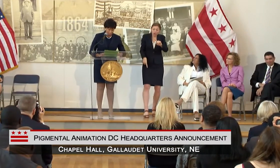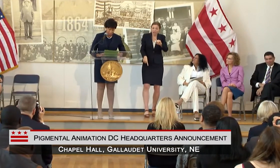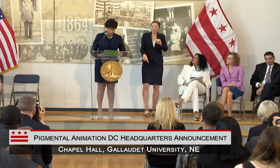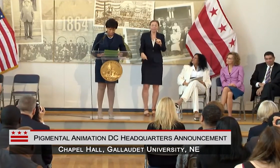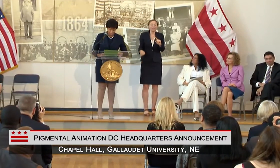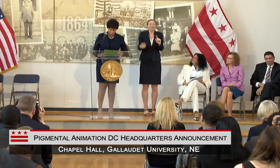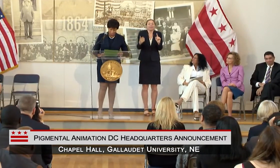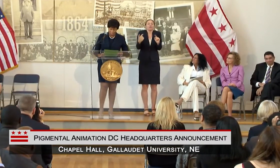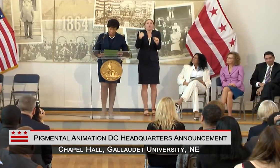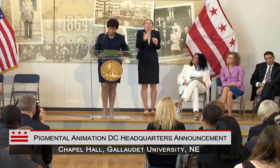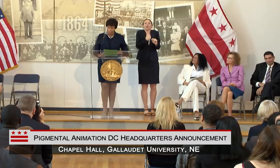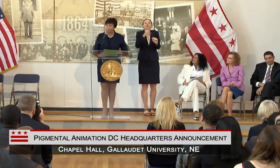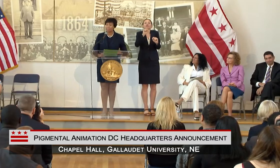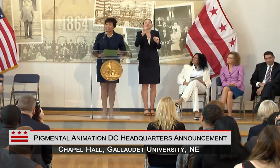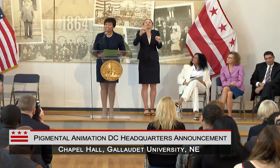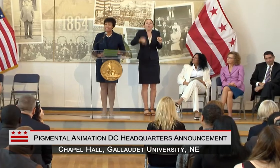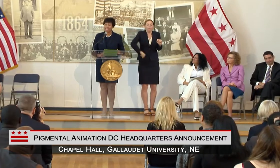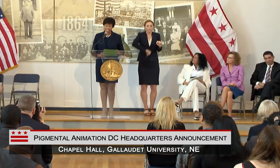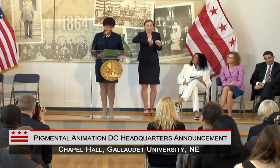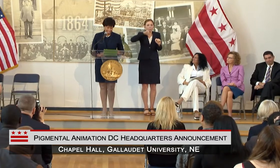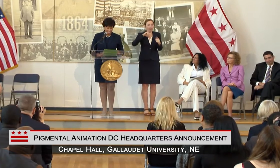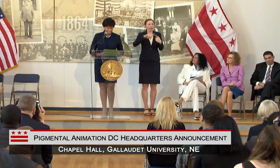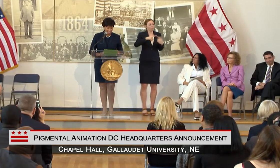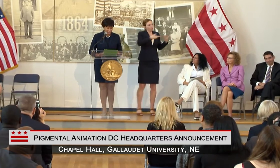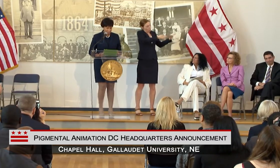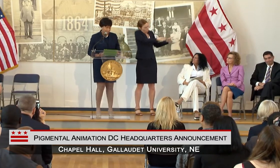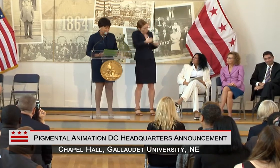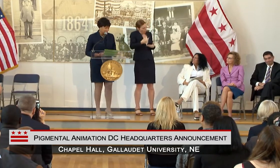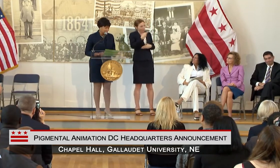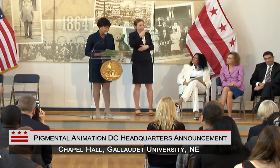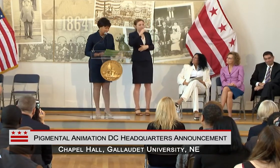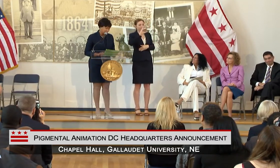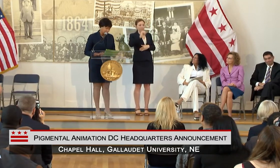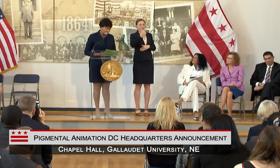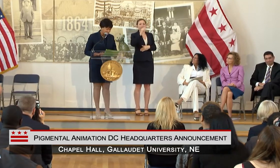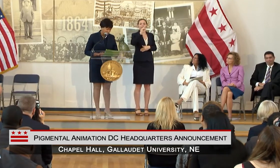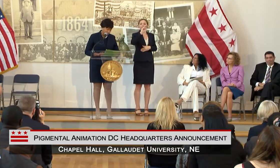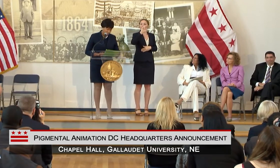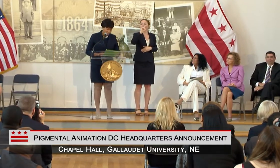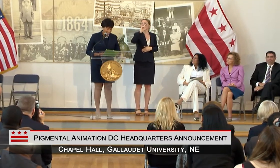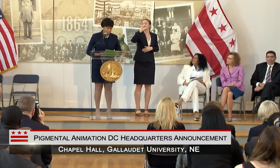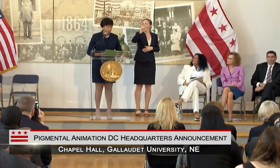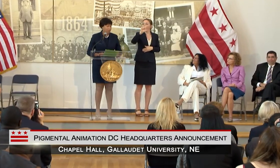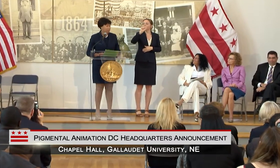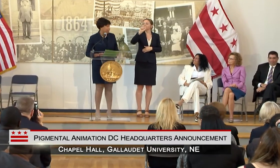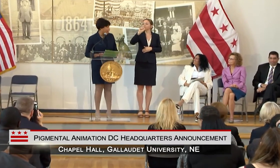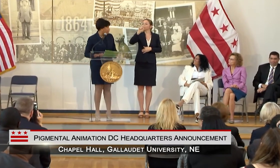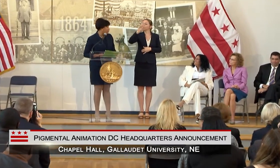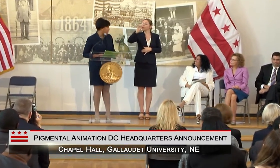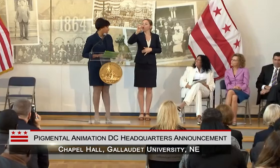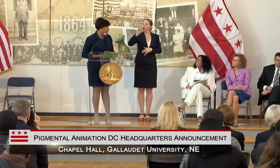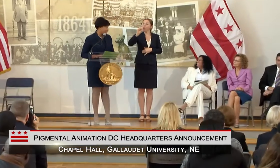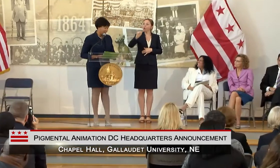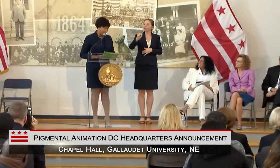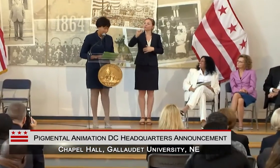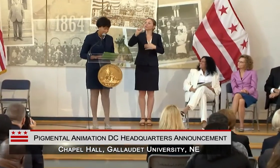STUDIOS TO COME TO OUR CITY AND ESTABLISH YOURSELVES HERE AS PART OF OUR CREATIVE ECONOMY.